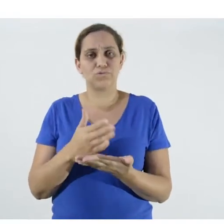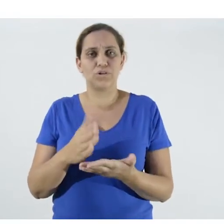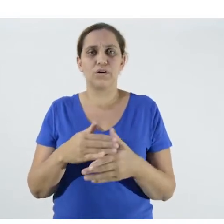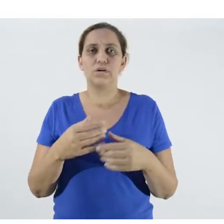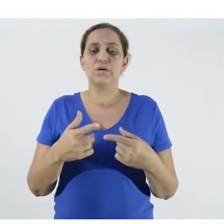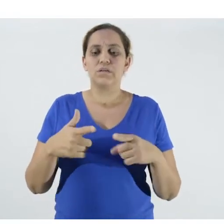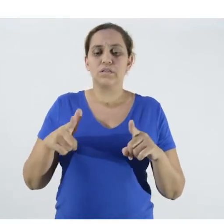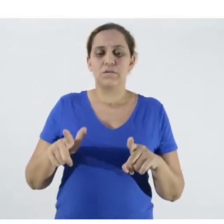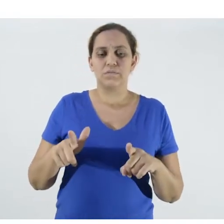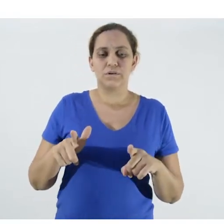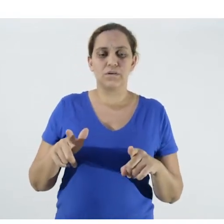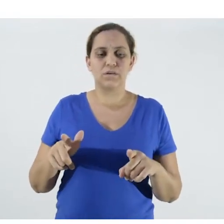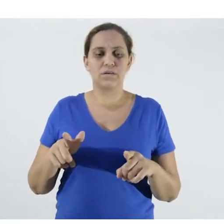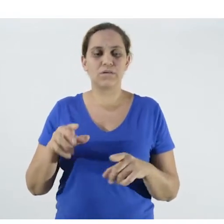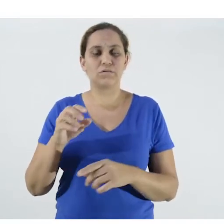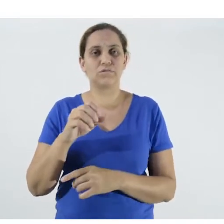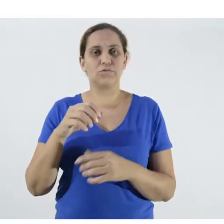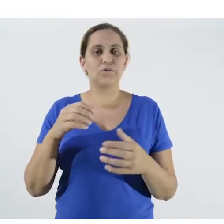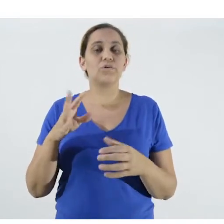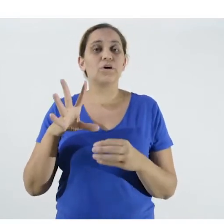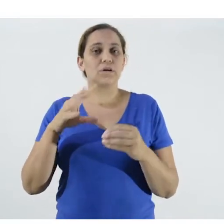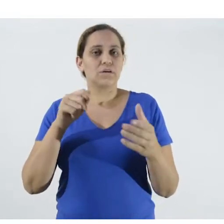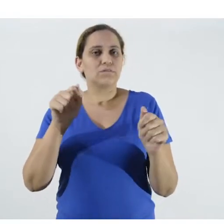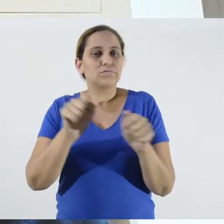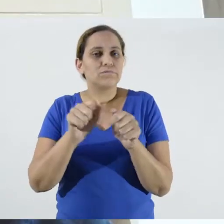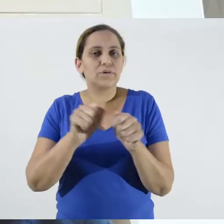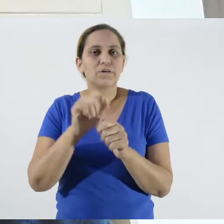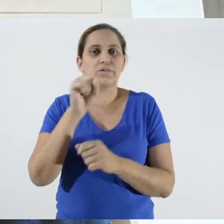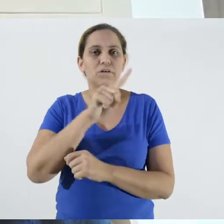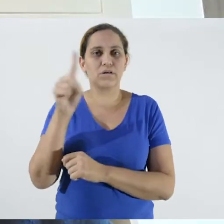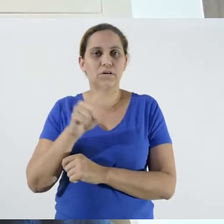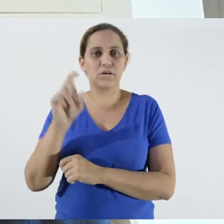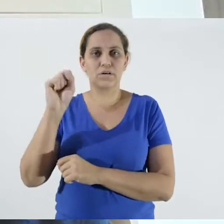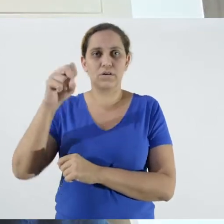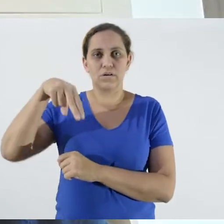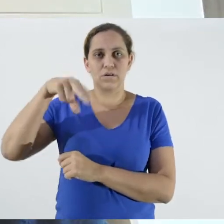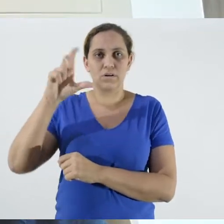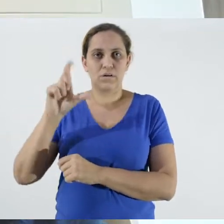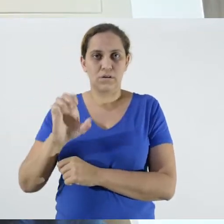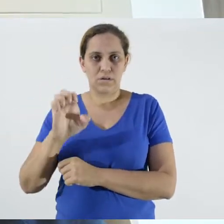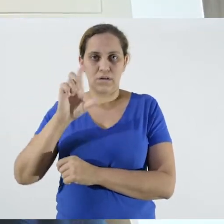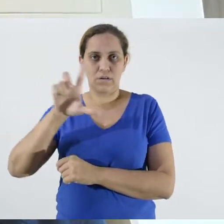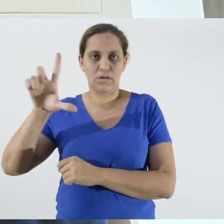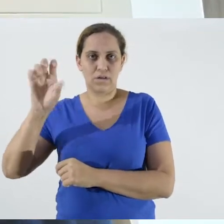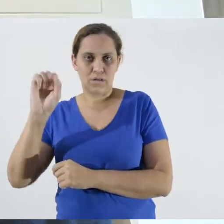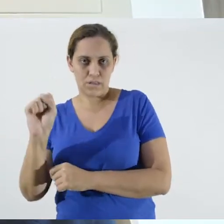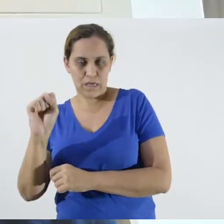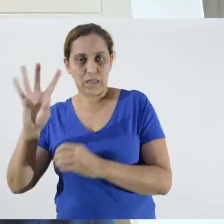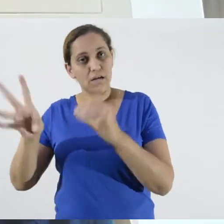by Zanella and collaborators, one of such collaborators being myself.